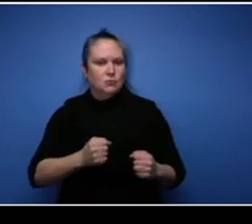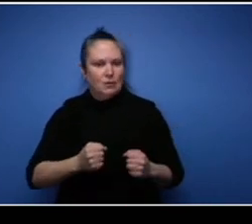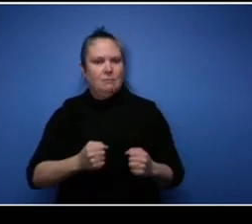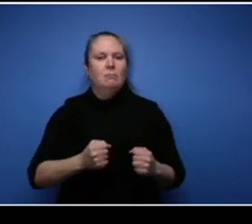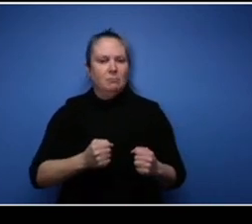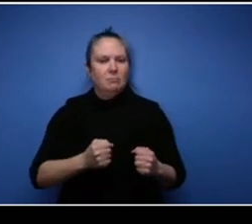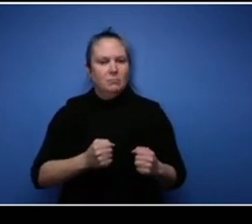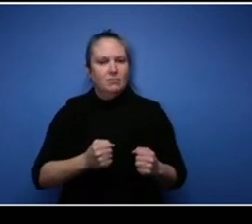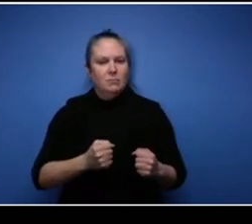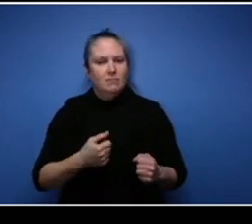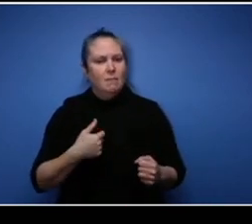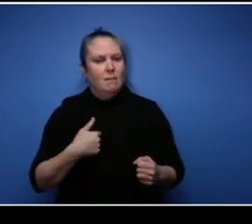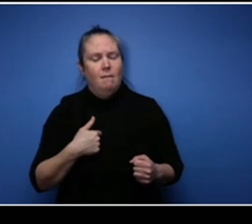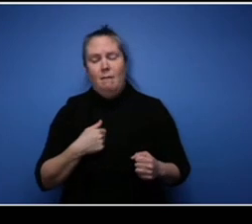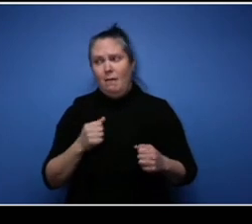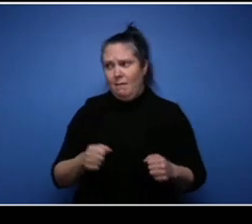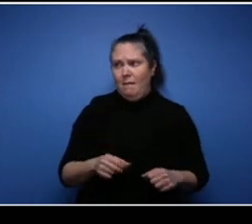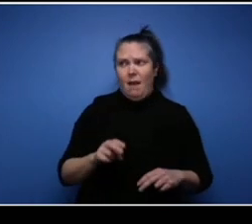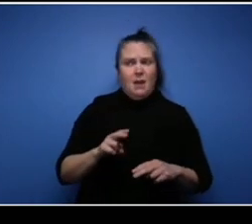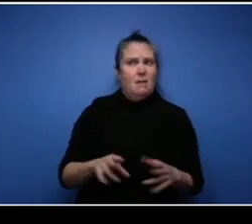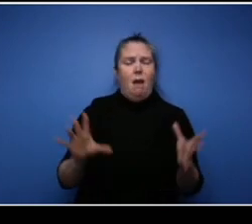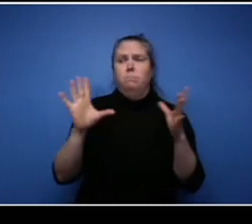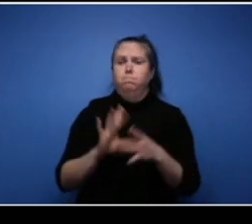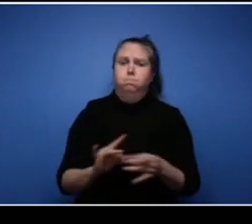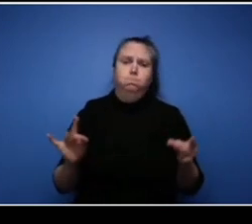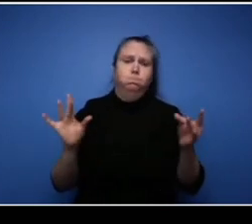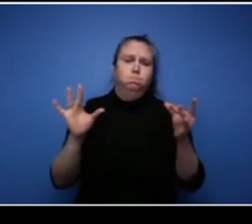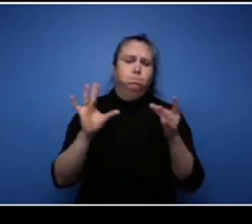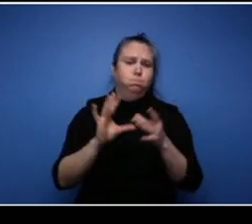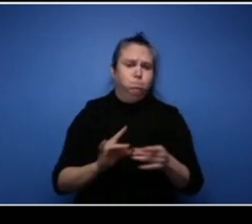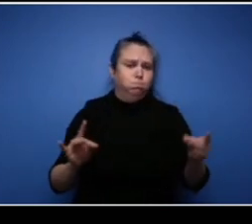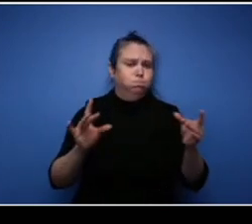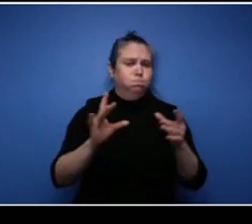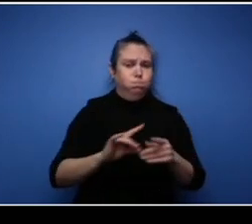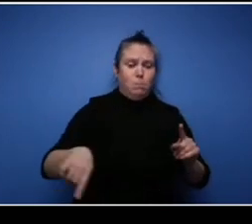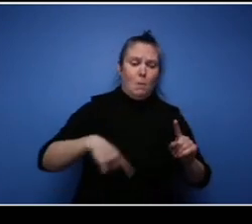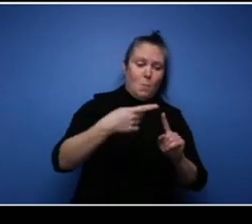and talk about all kinds of different occasions of where it actually happened but we'd be